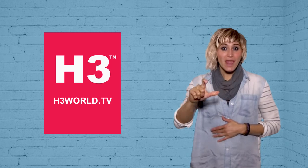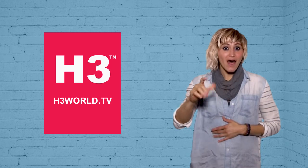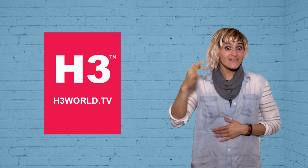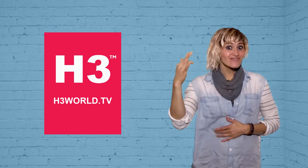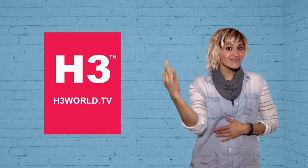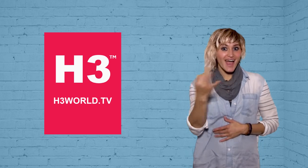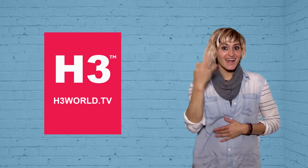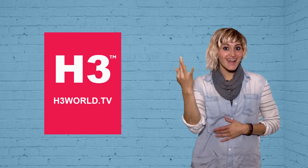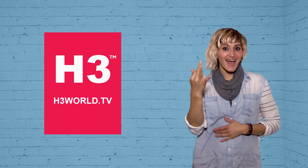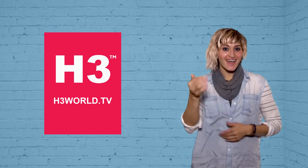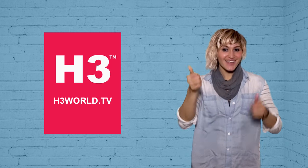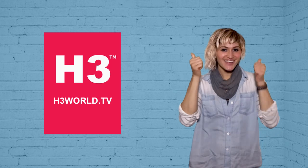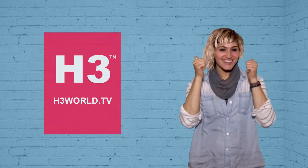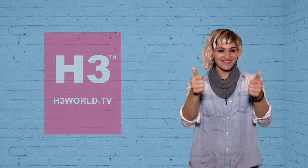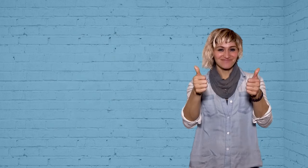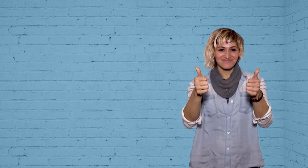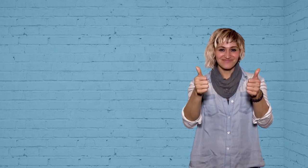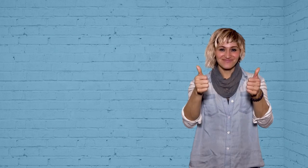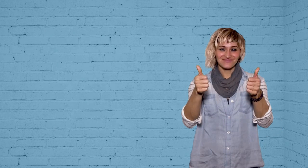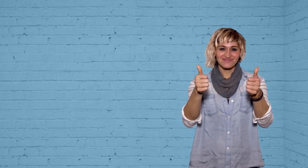next Friday!